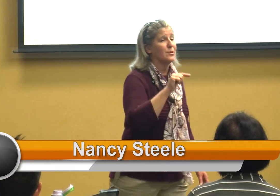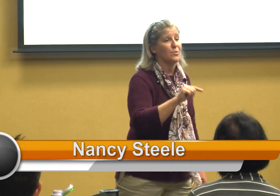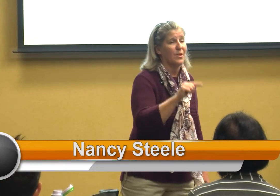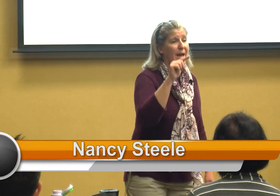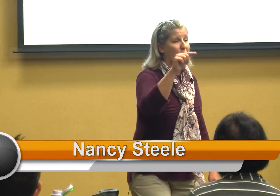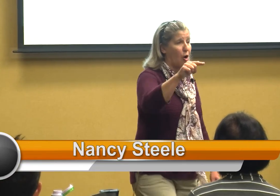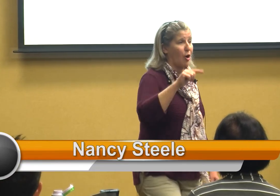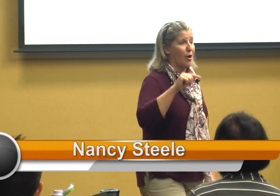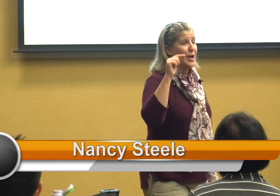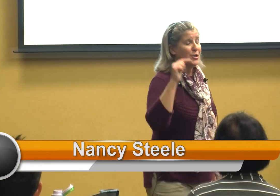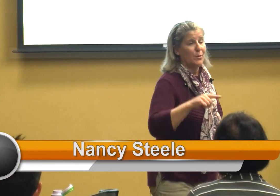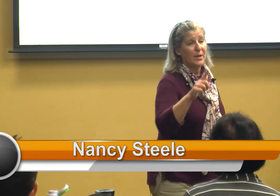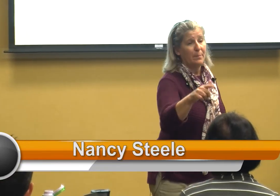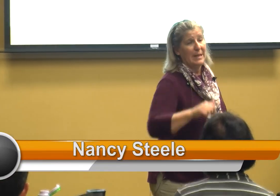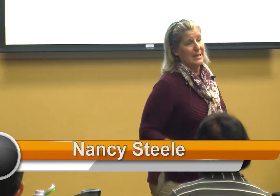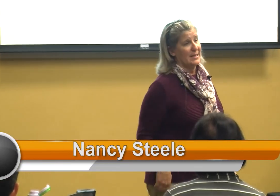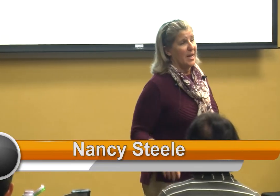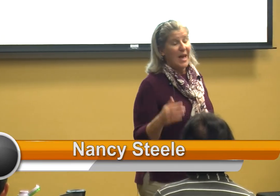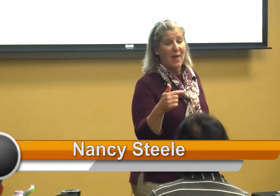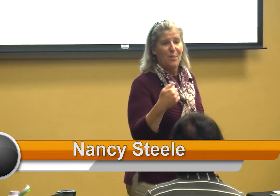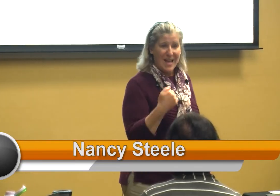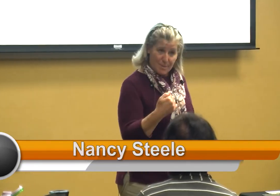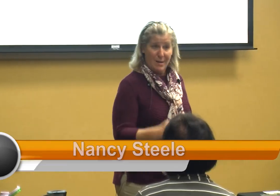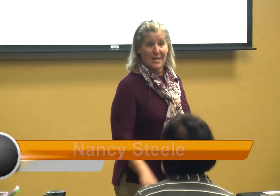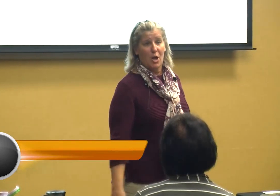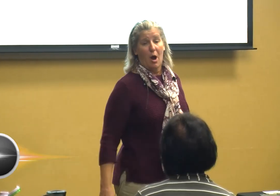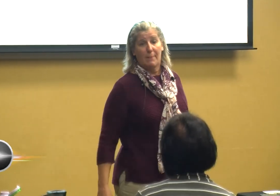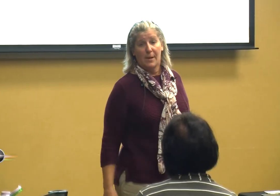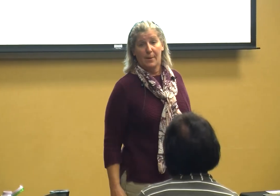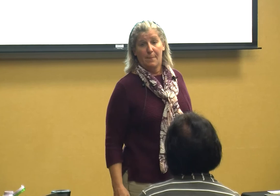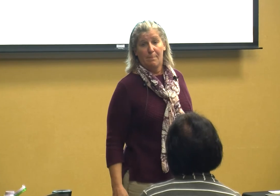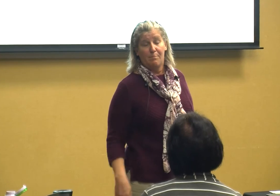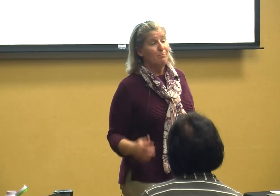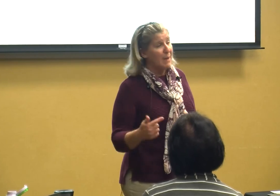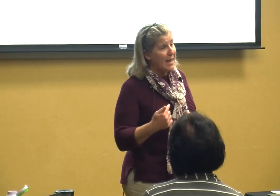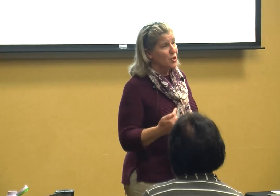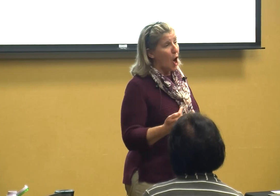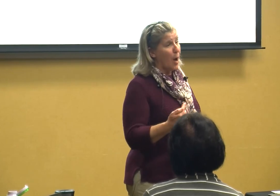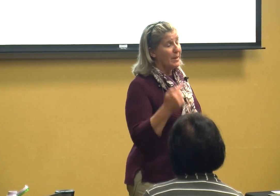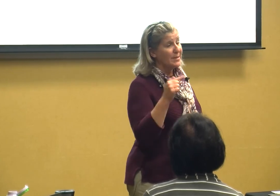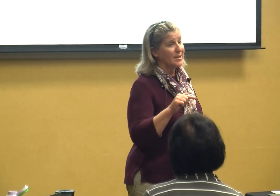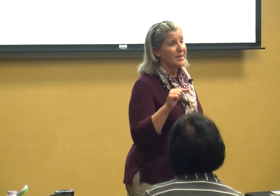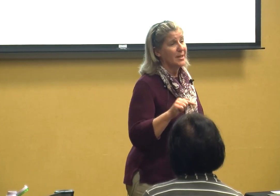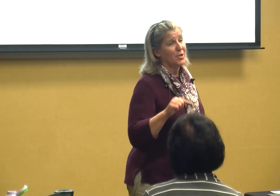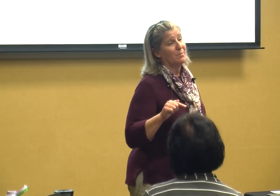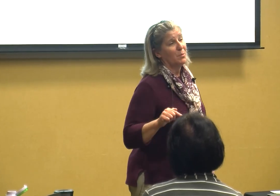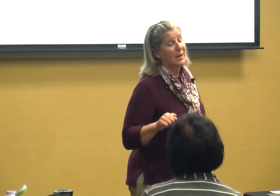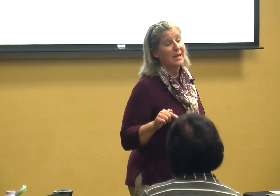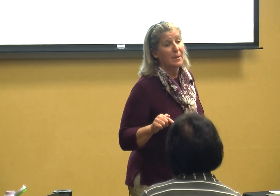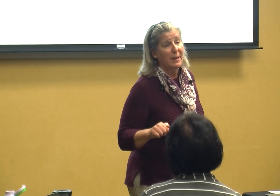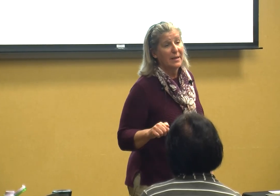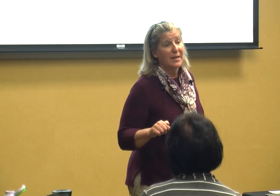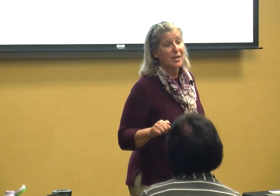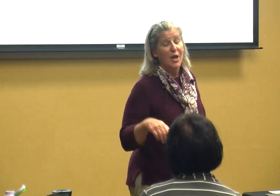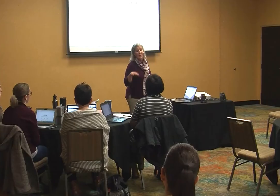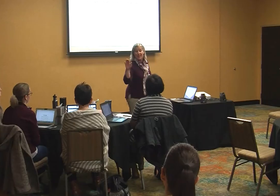they are to independence and that's my job my job is to teach them to be independent that's